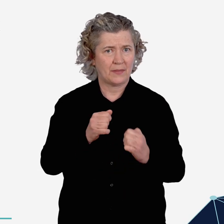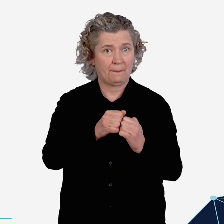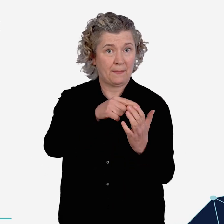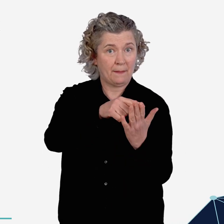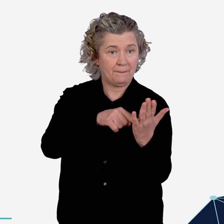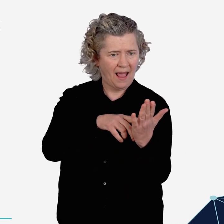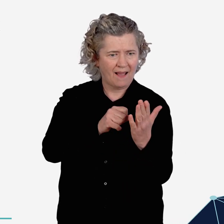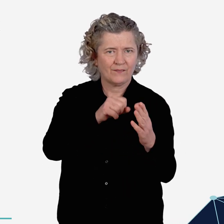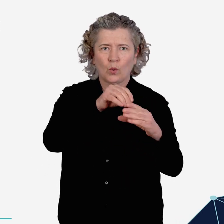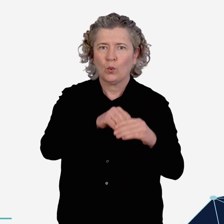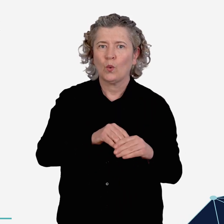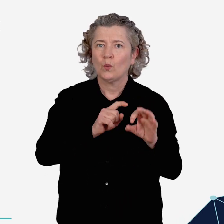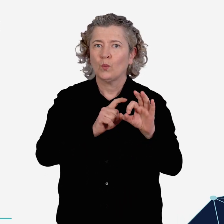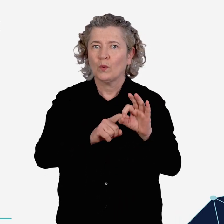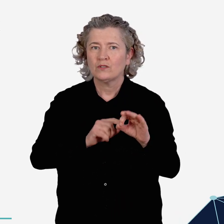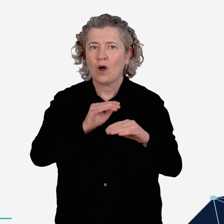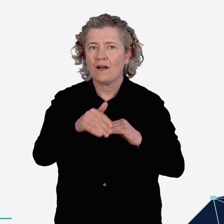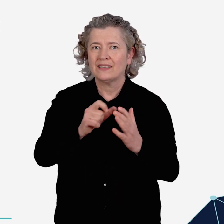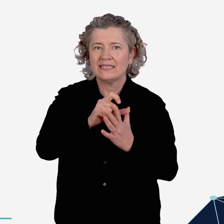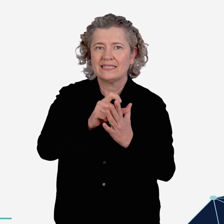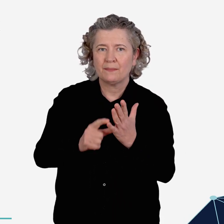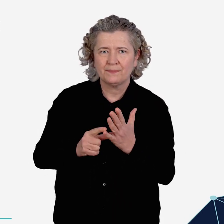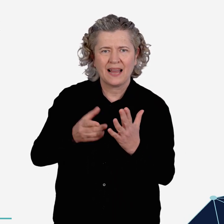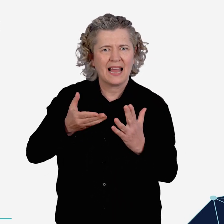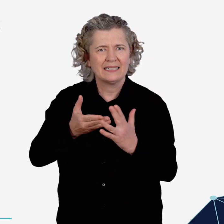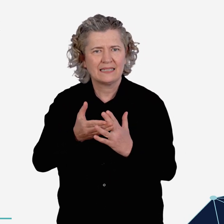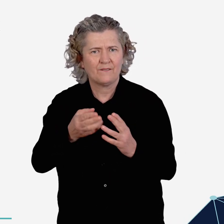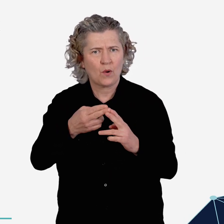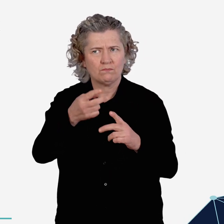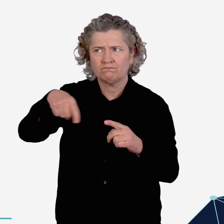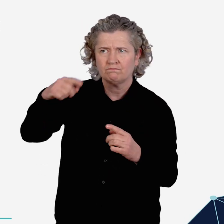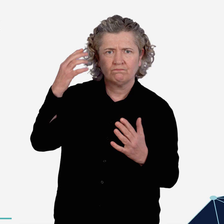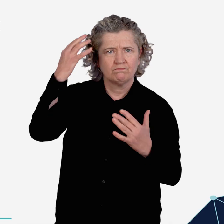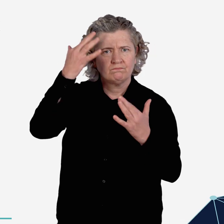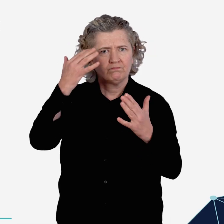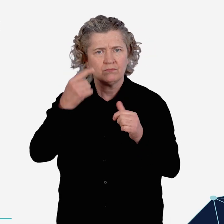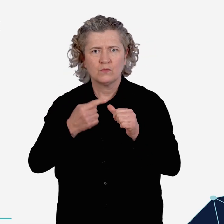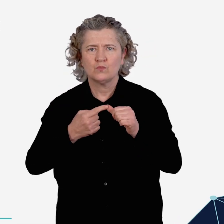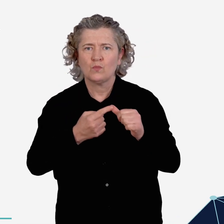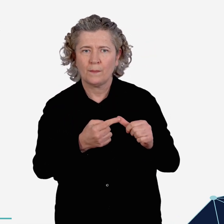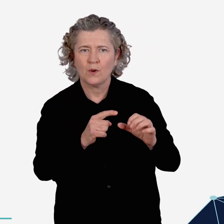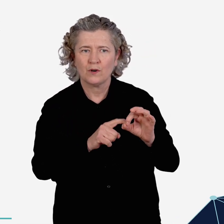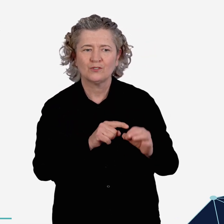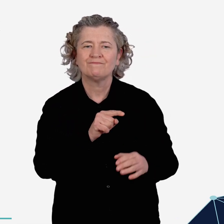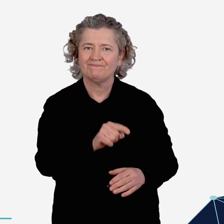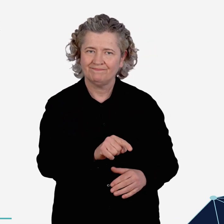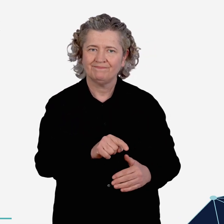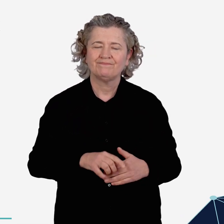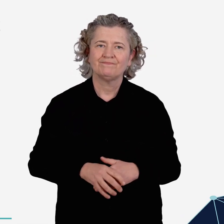This paper includes questions about disability access for you to think about when making a response to the Aviation Green Paper.